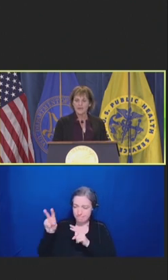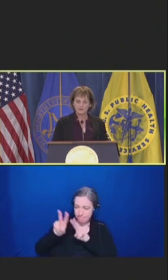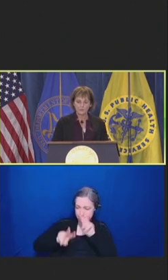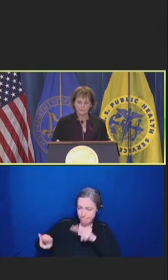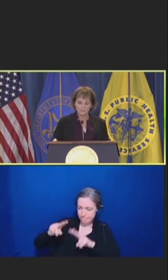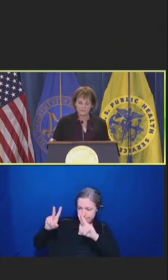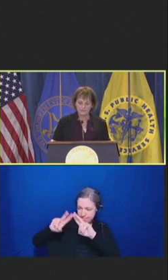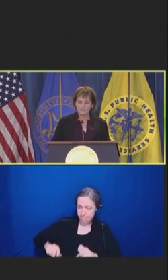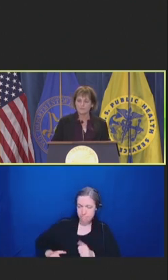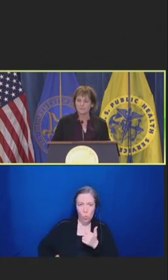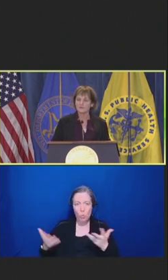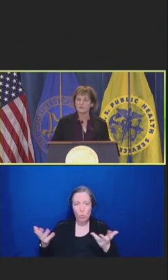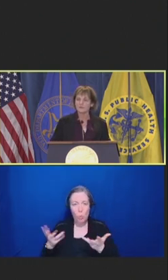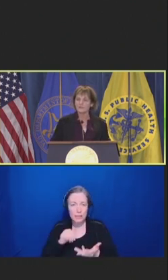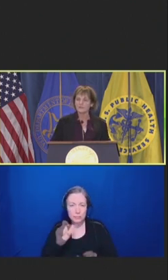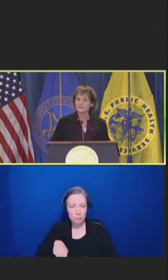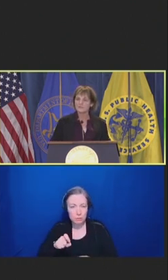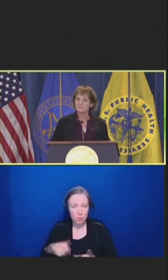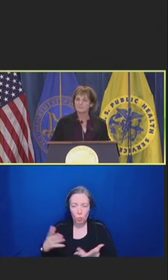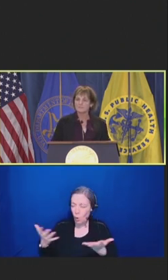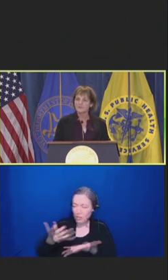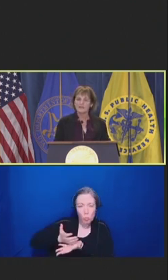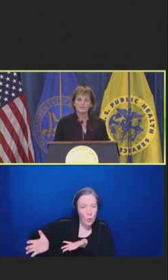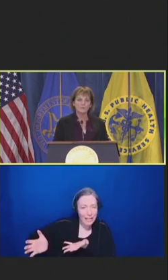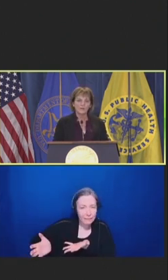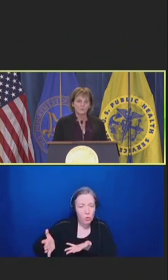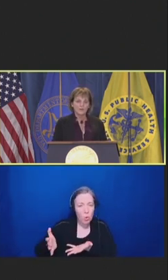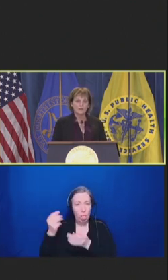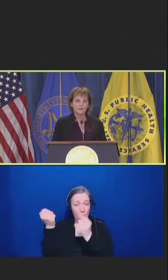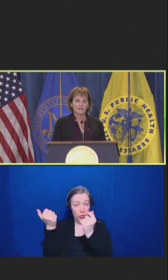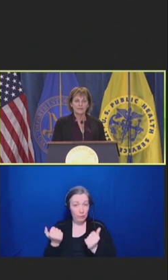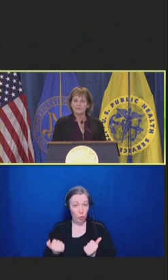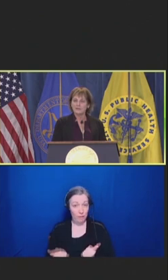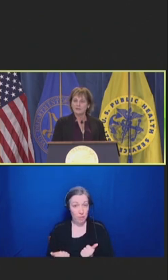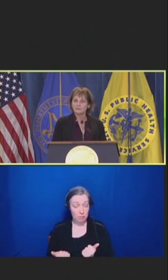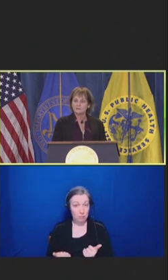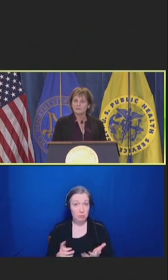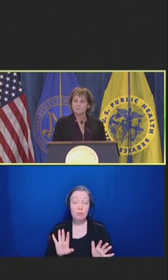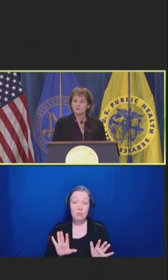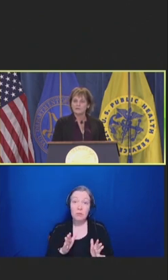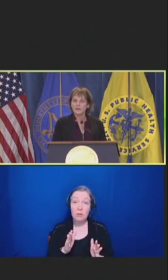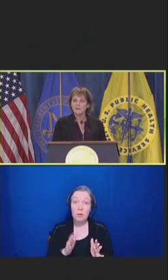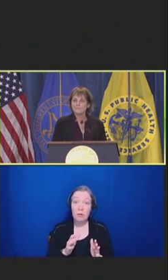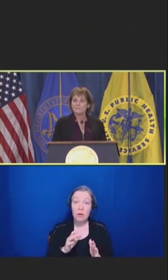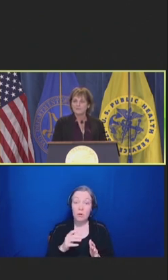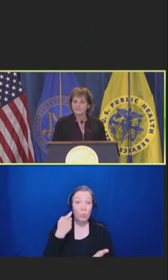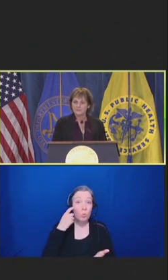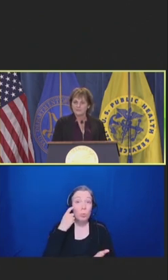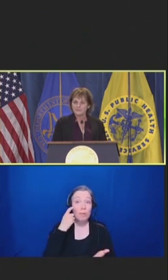And when people have done that in as simple as one week, they've been able to remove billions